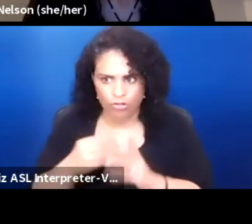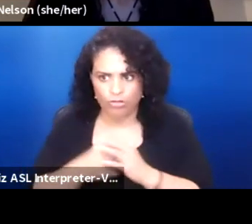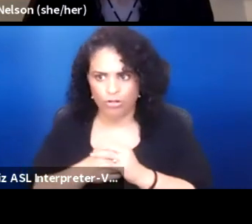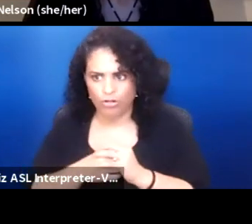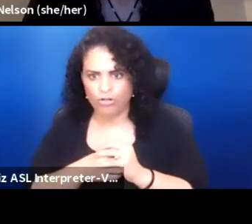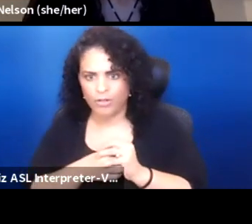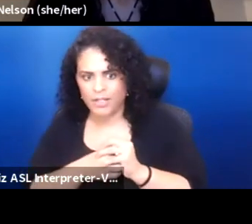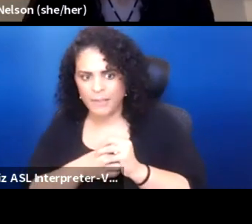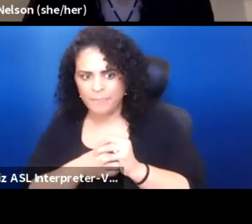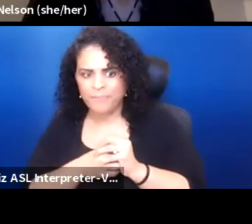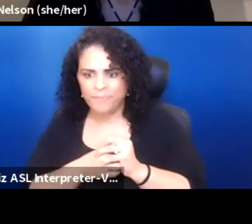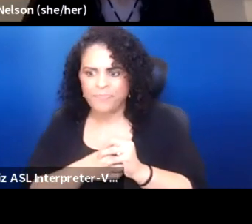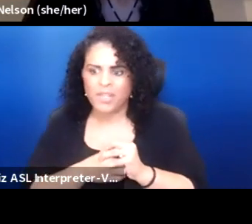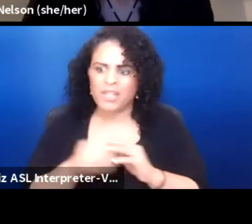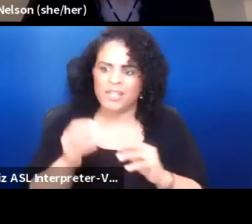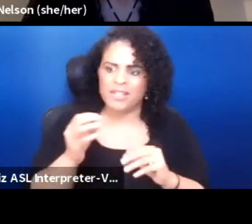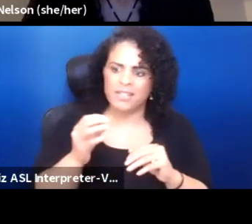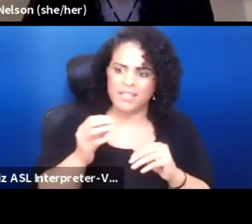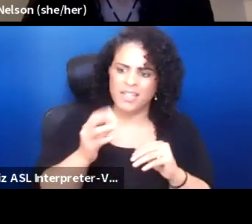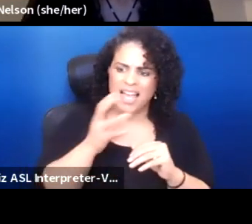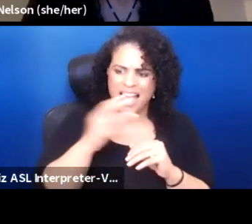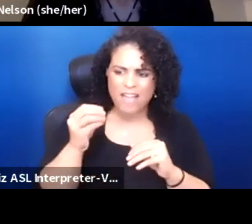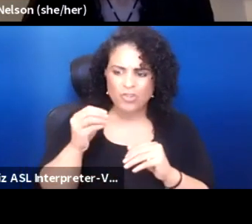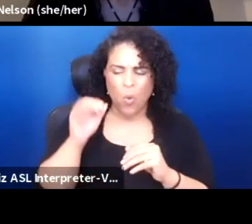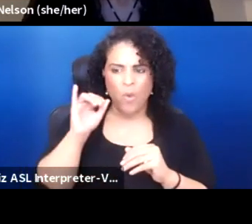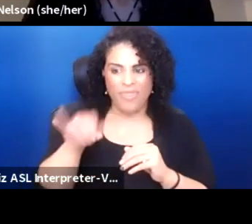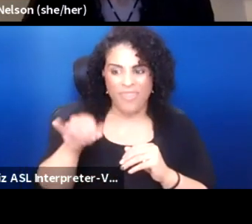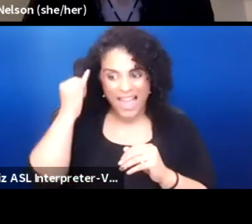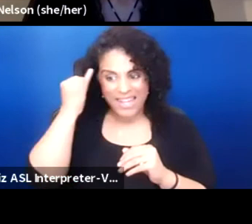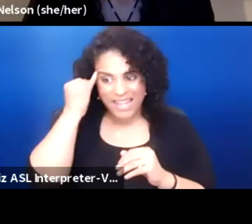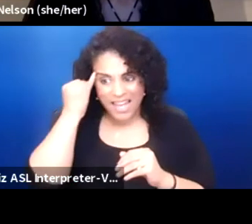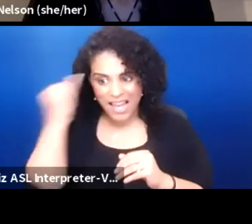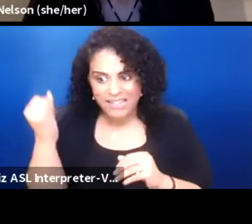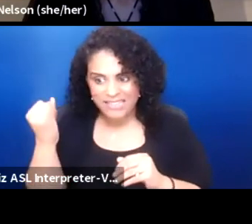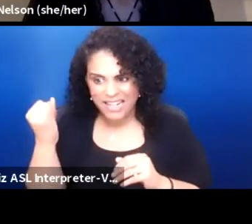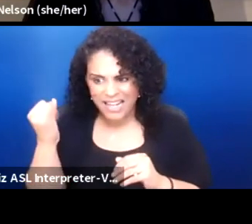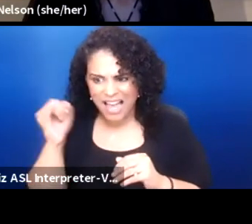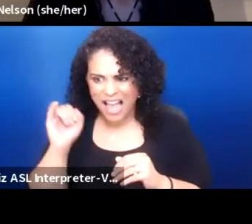And so this idea of, you know, authentic representation